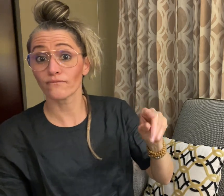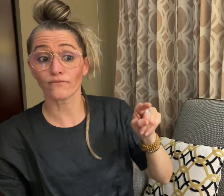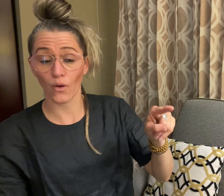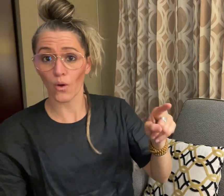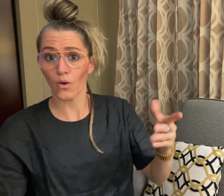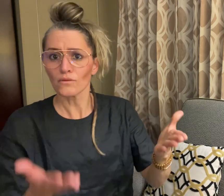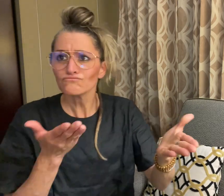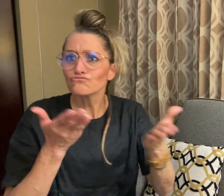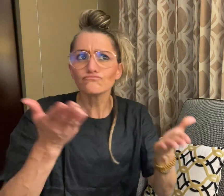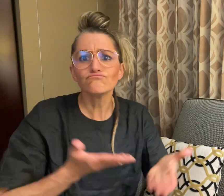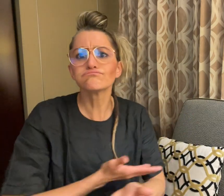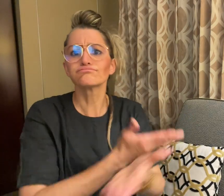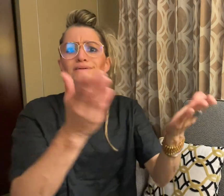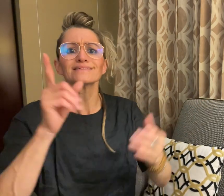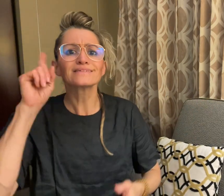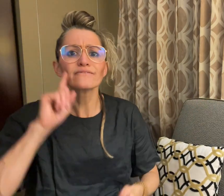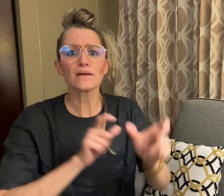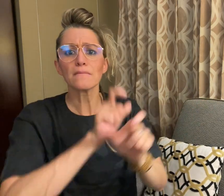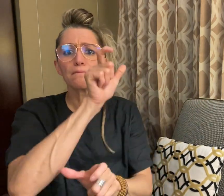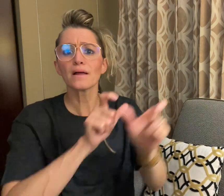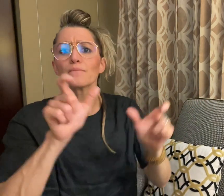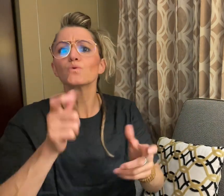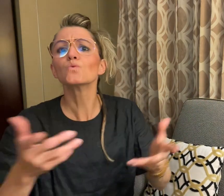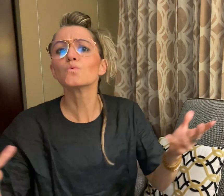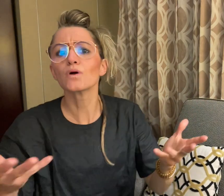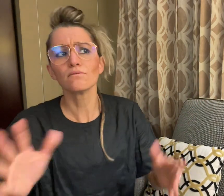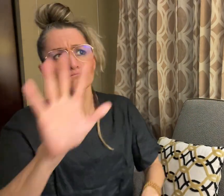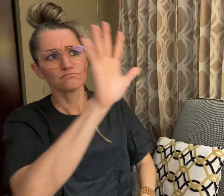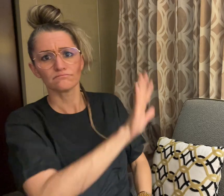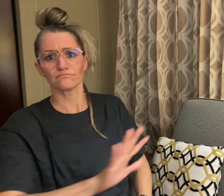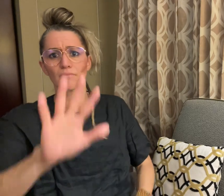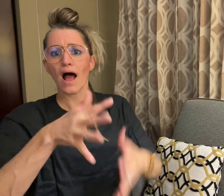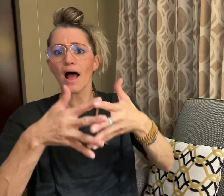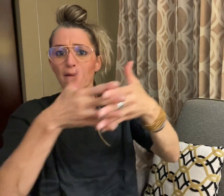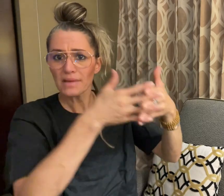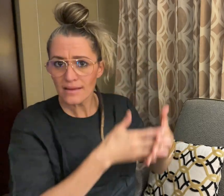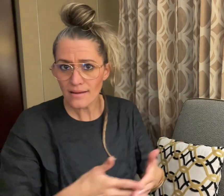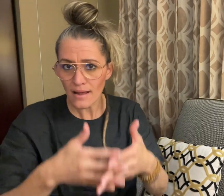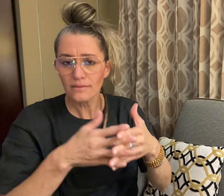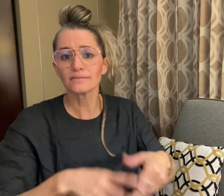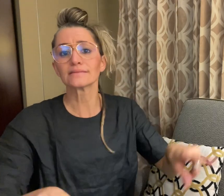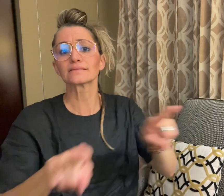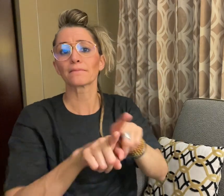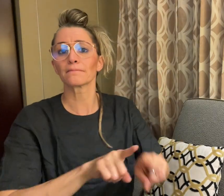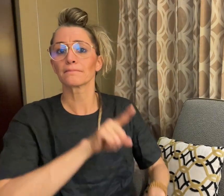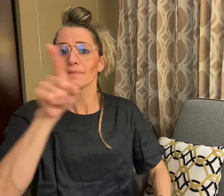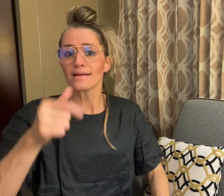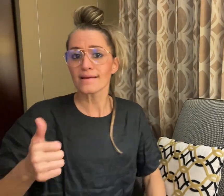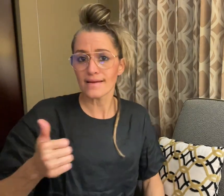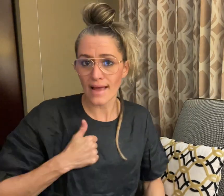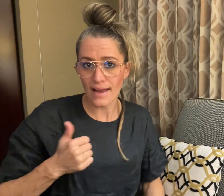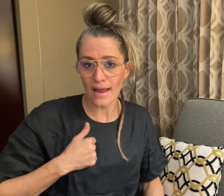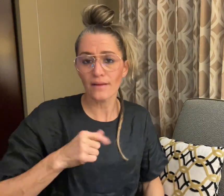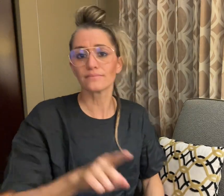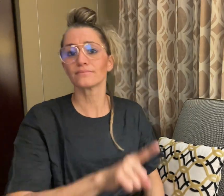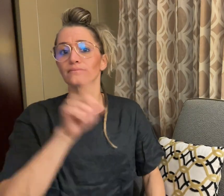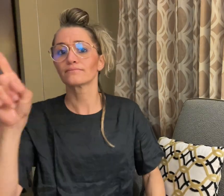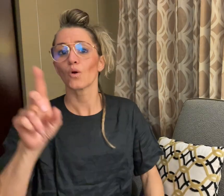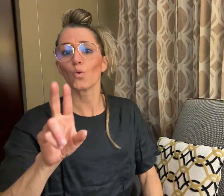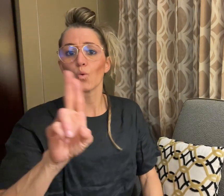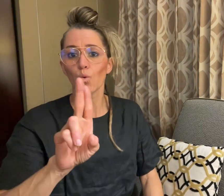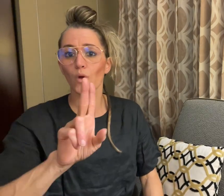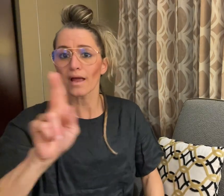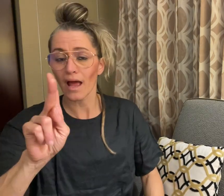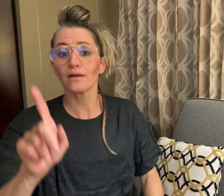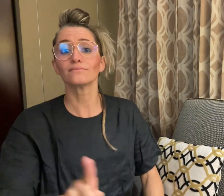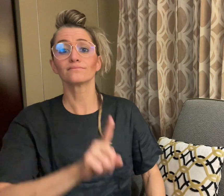the United Kingdom, and Australia. They recently announced